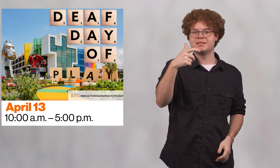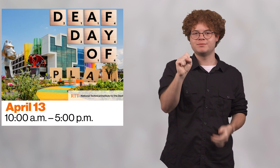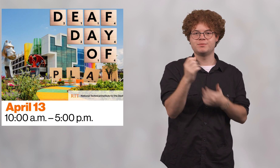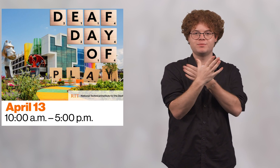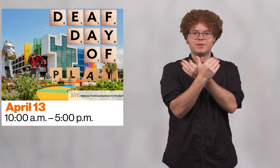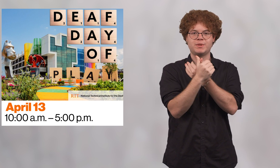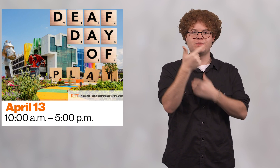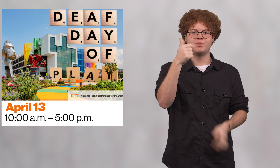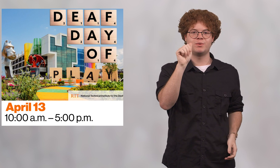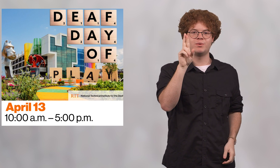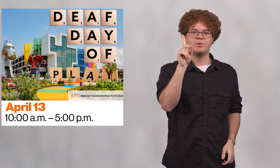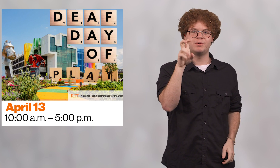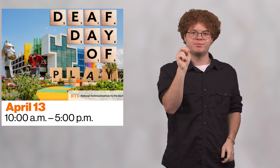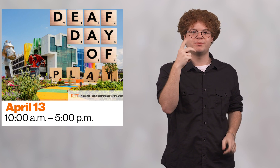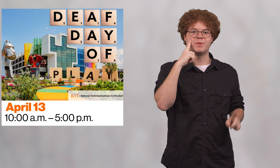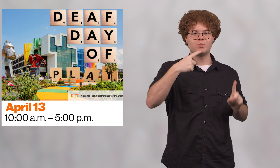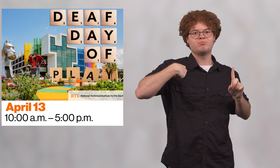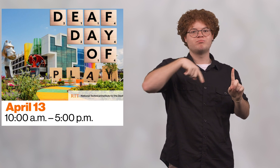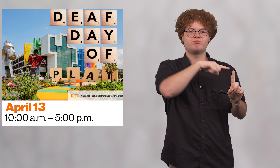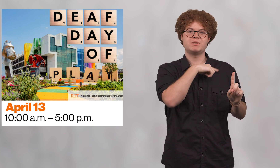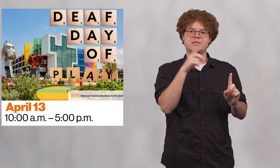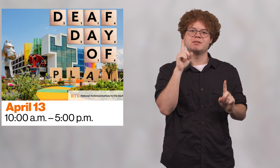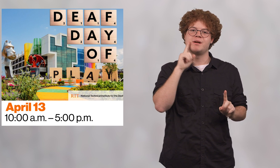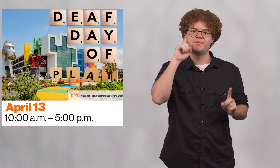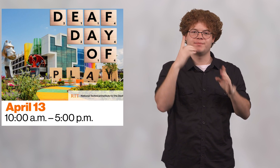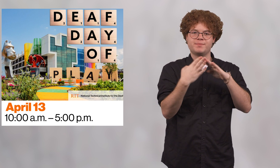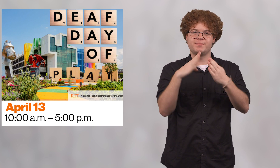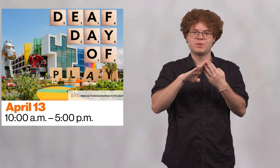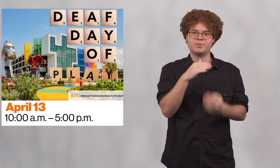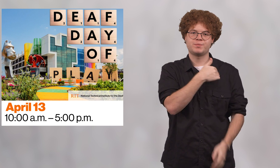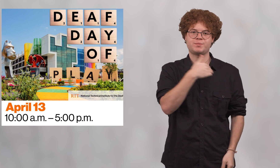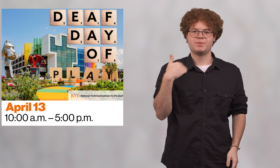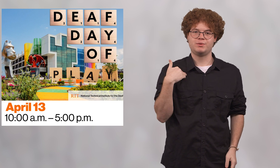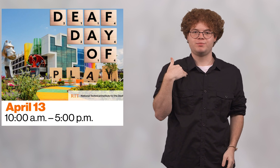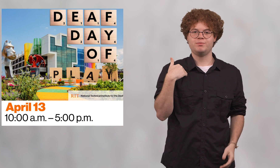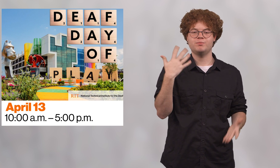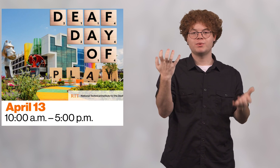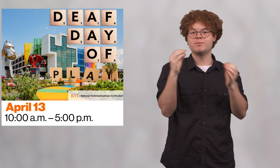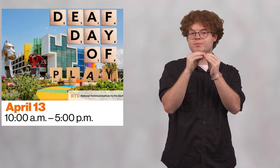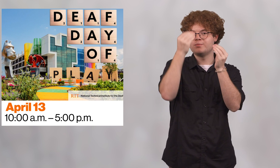Dancing Wings Butterfly Garden for our Deaf community members.